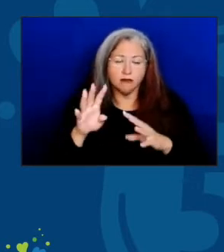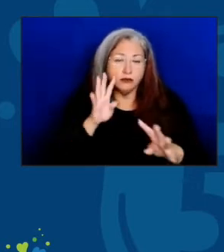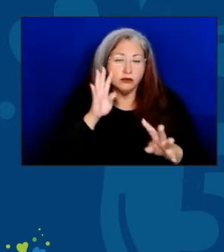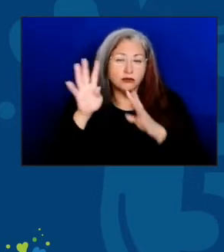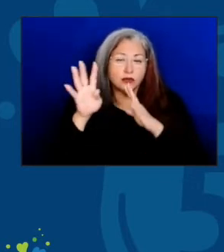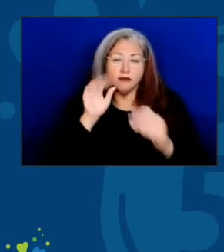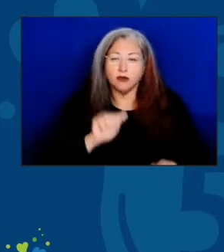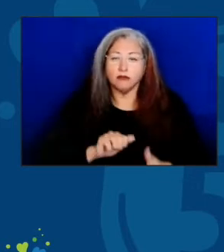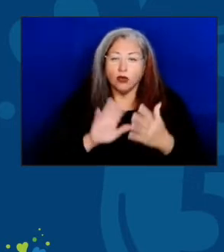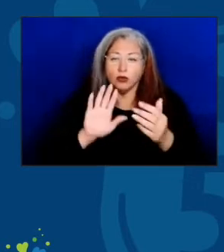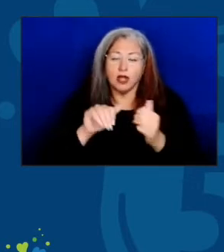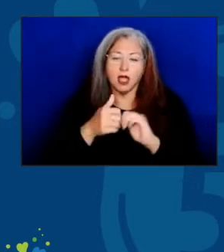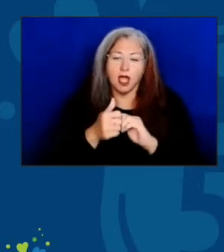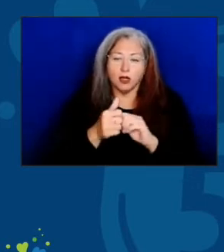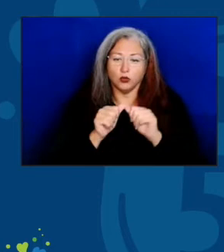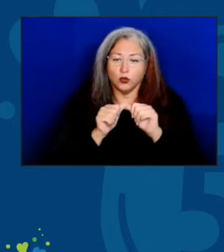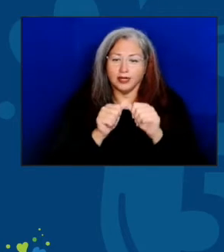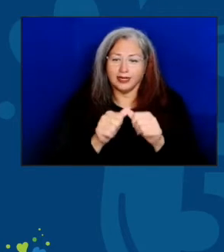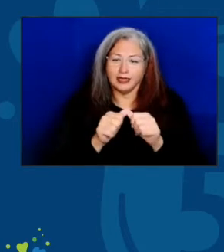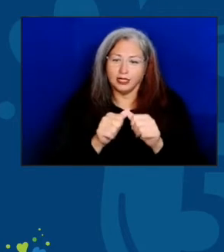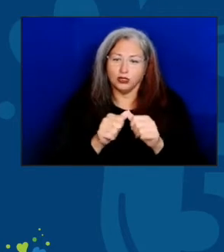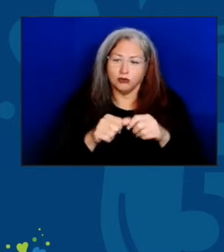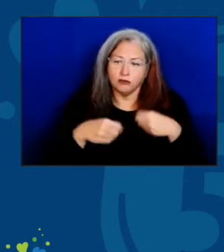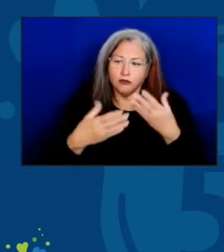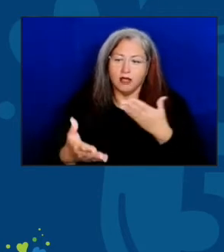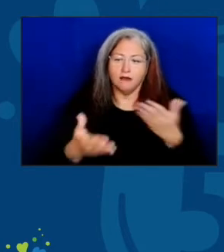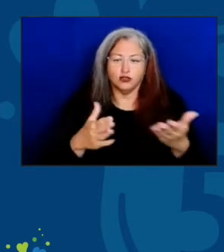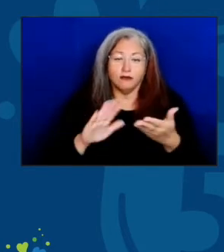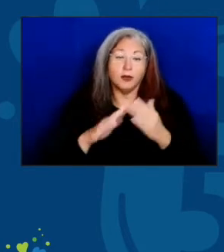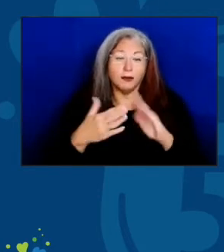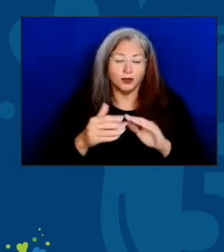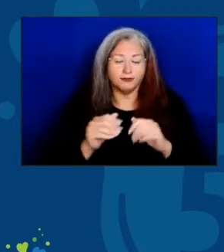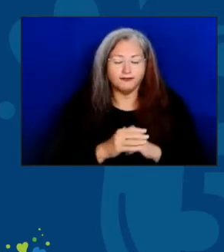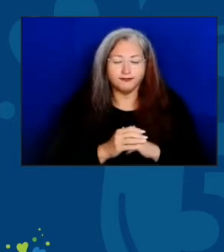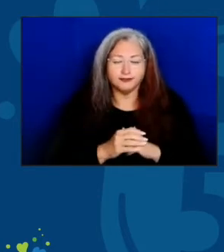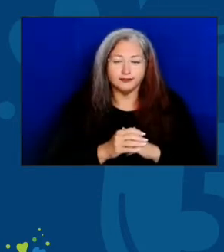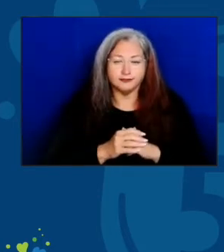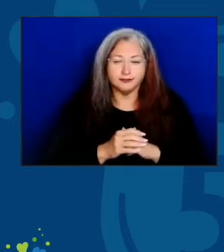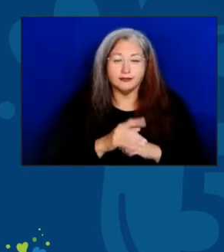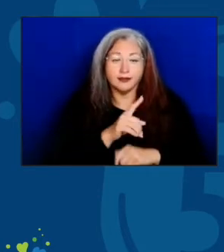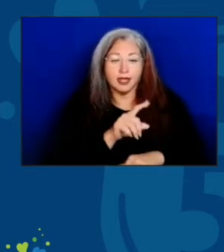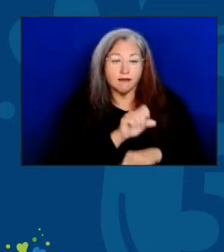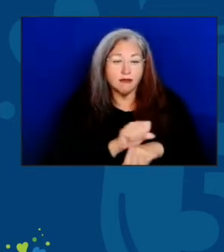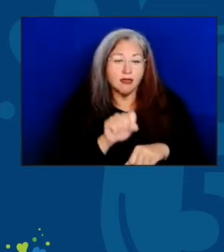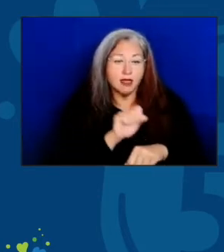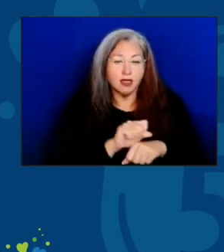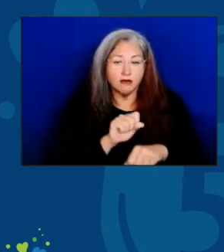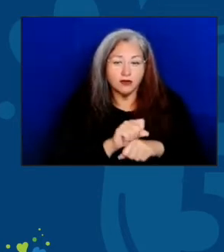to continue serving their communities. Their efforts helped buoy a nation